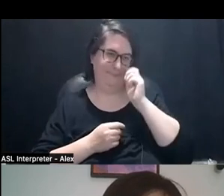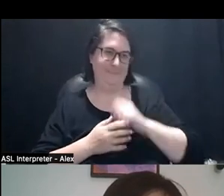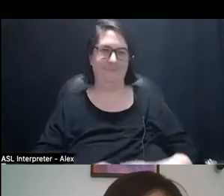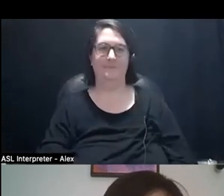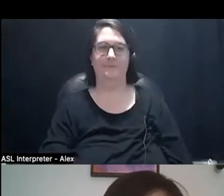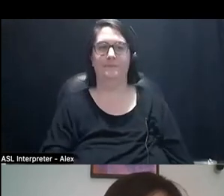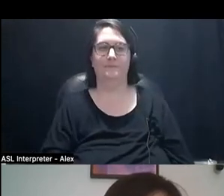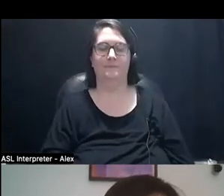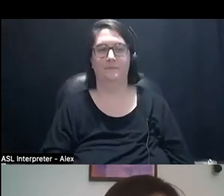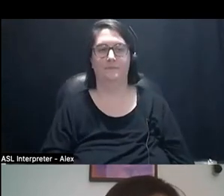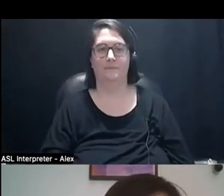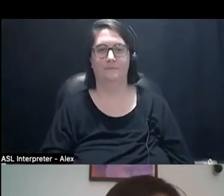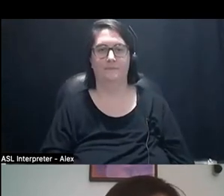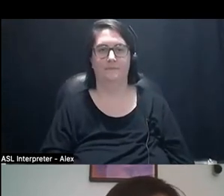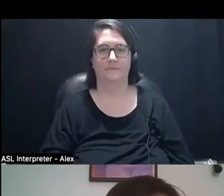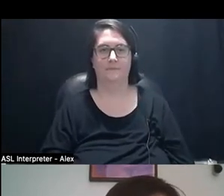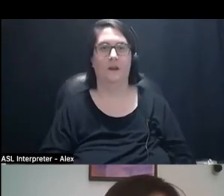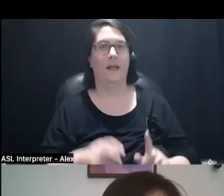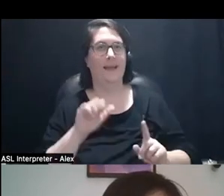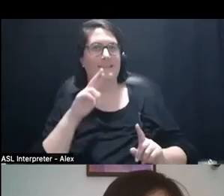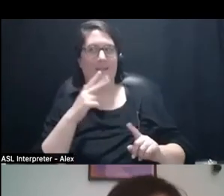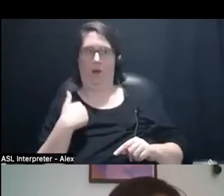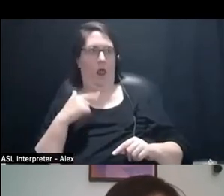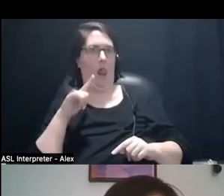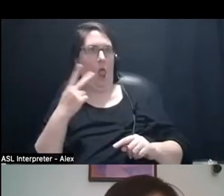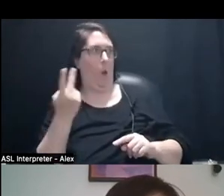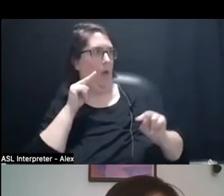Sarah-Tai: Me and Logan are like "huh?" *laughs*